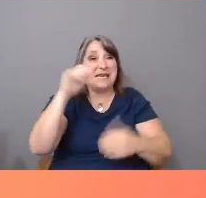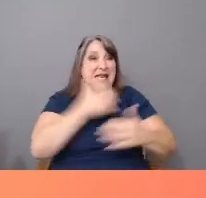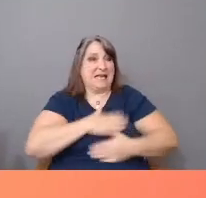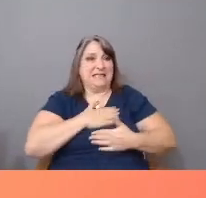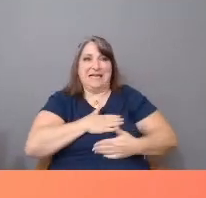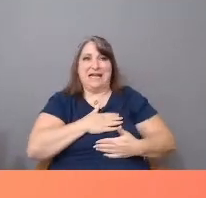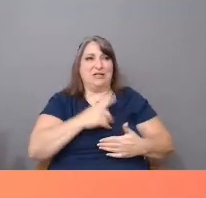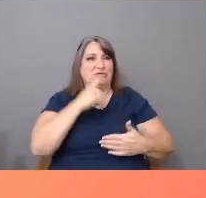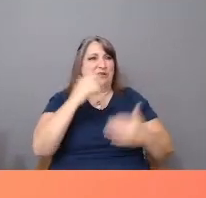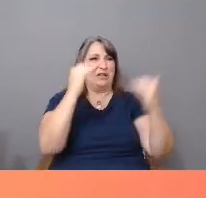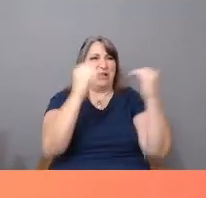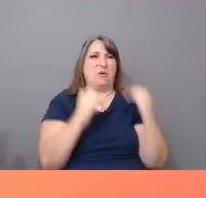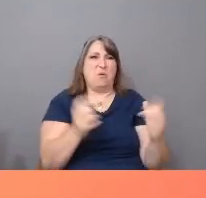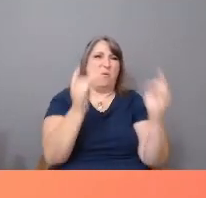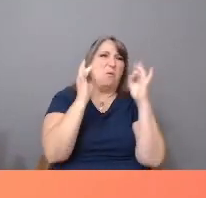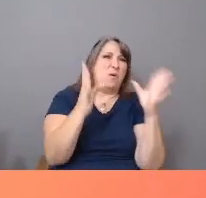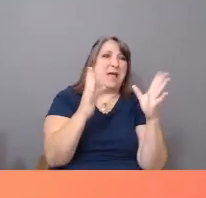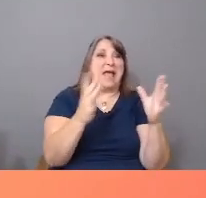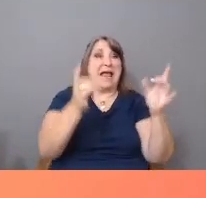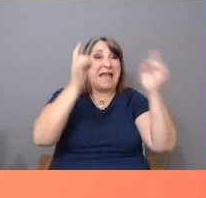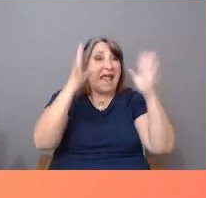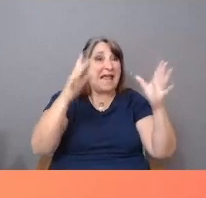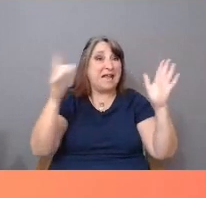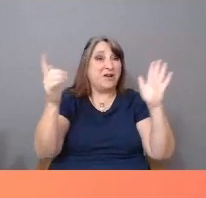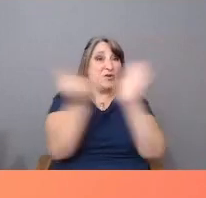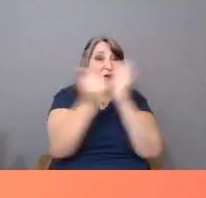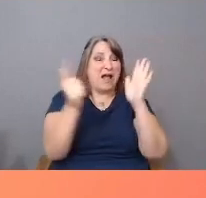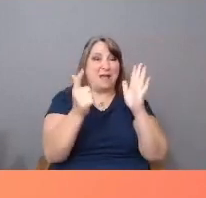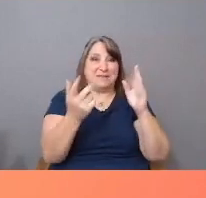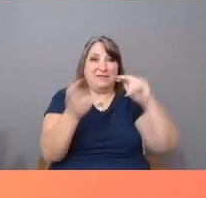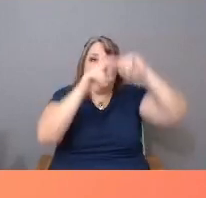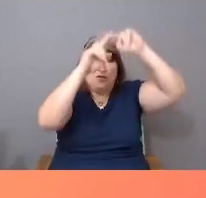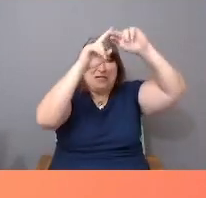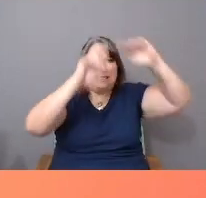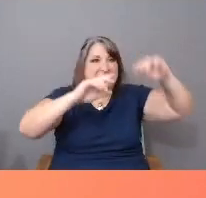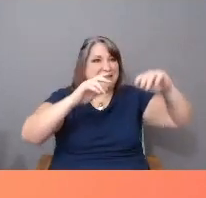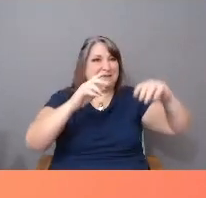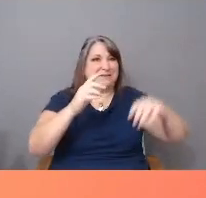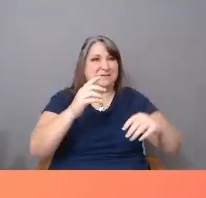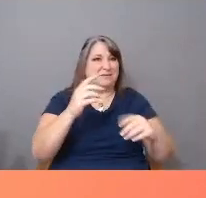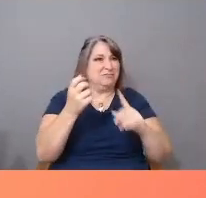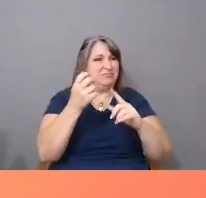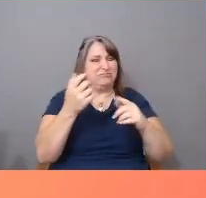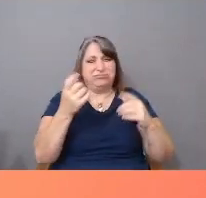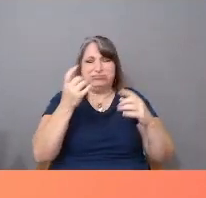and hate crimes have increased exponentially. Latinx voices are seldom heard in America's